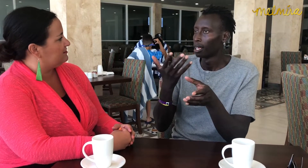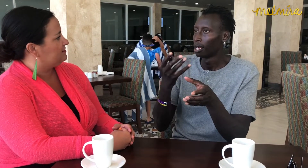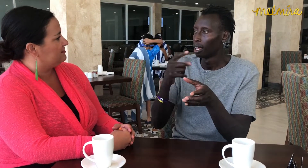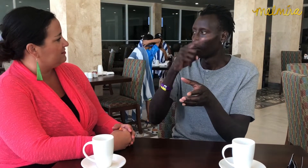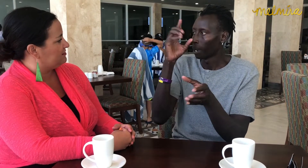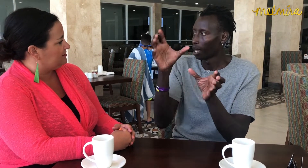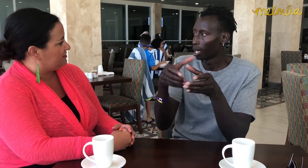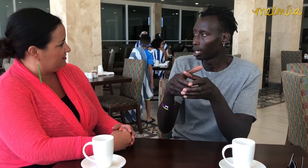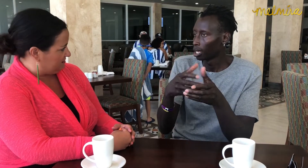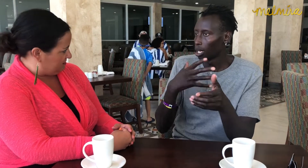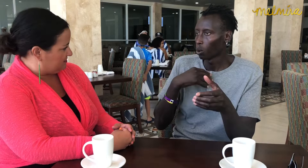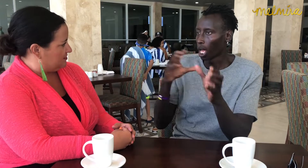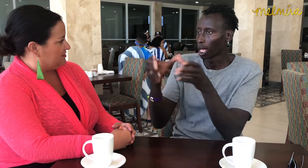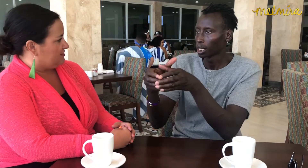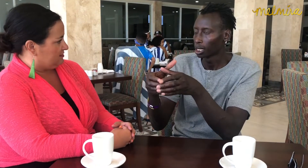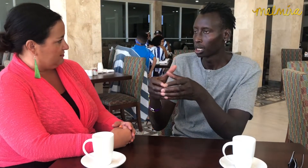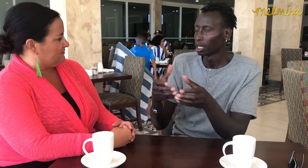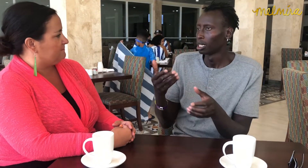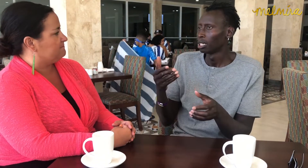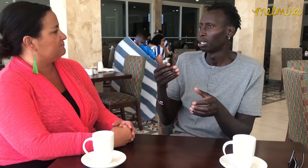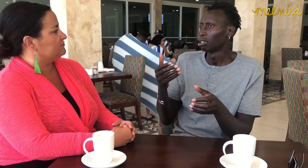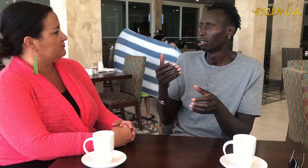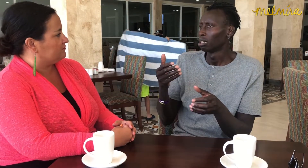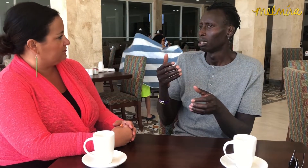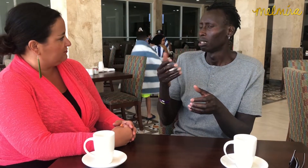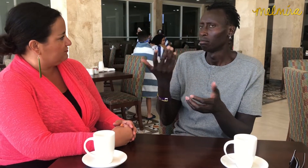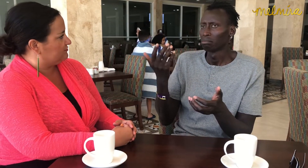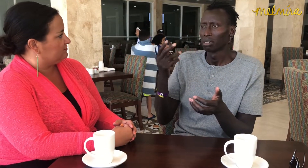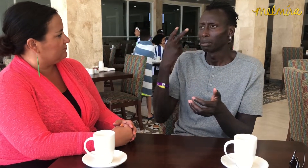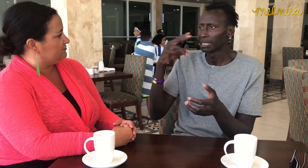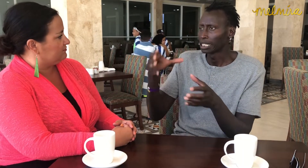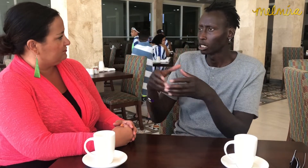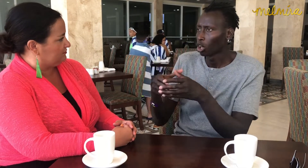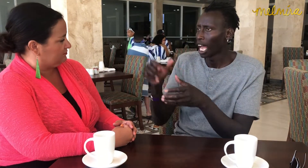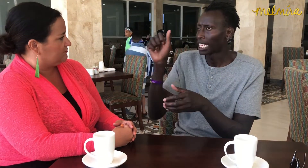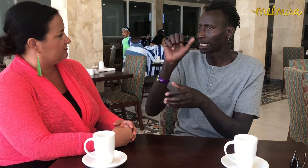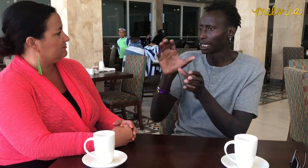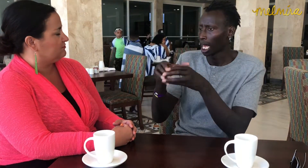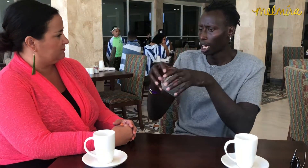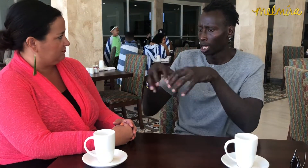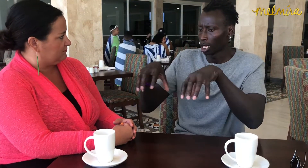Black, White, Hispanic or Asian.